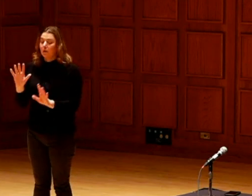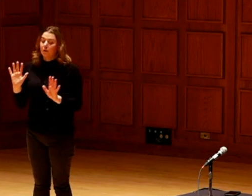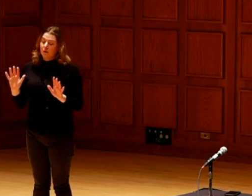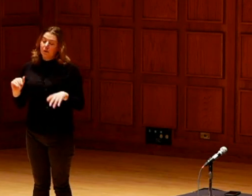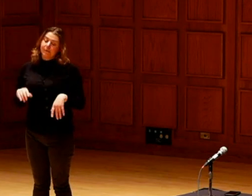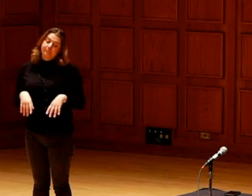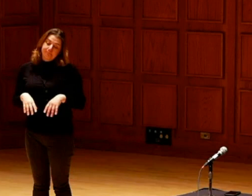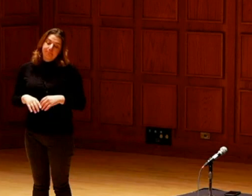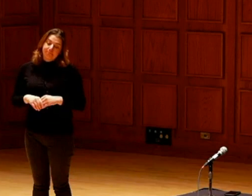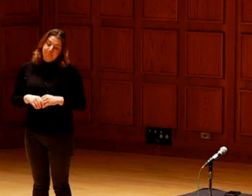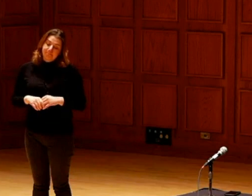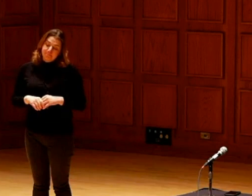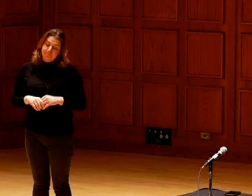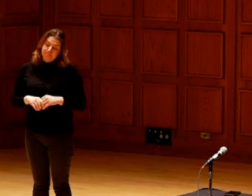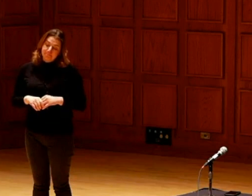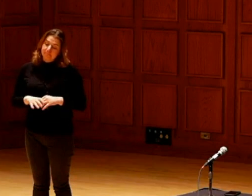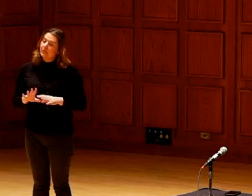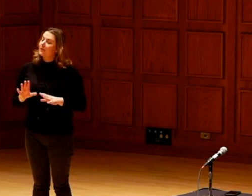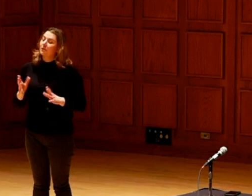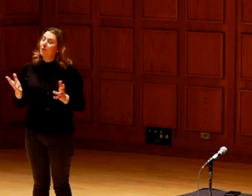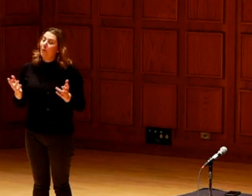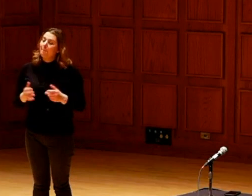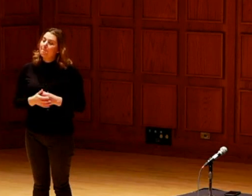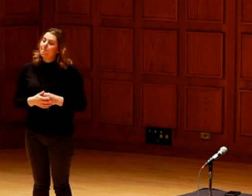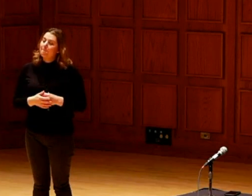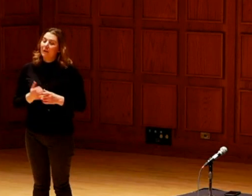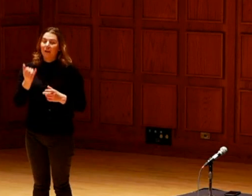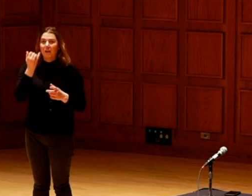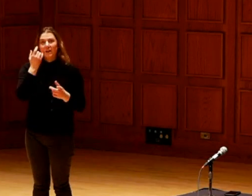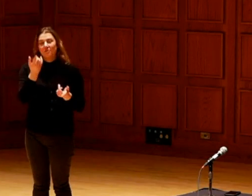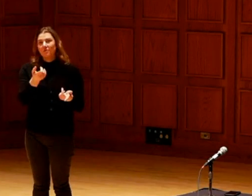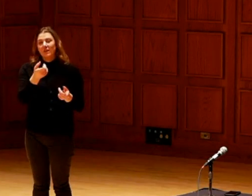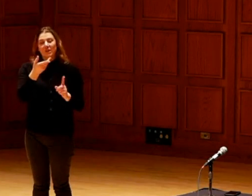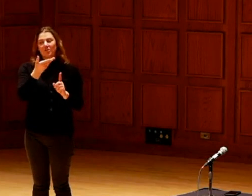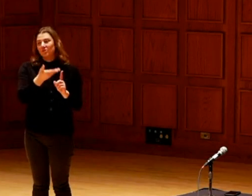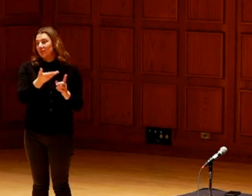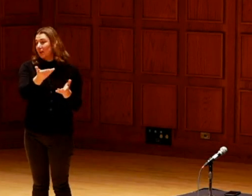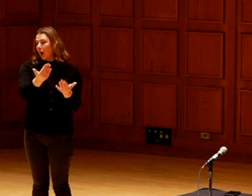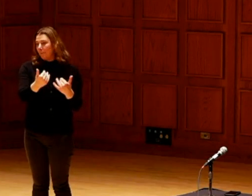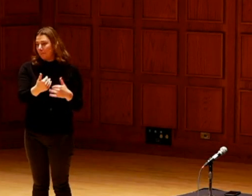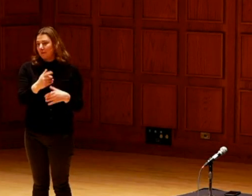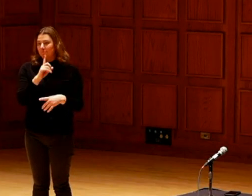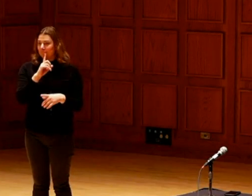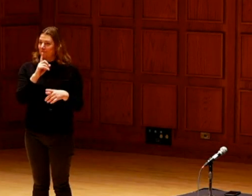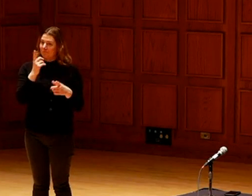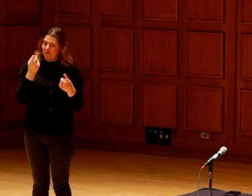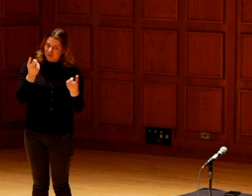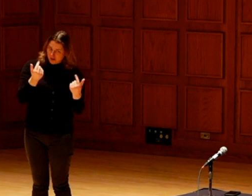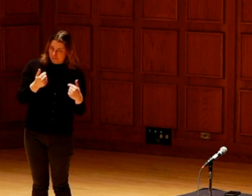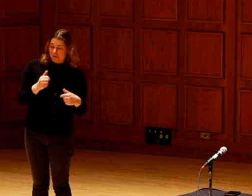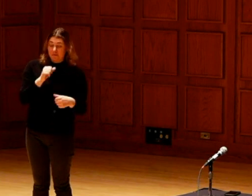So at that time, I said, you know what? If she comes, she comes. If she doesn't, then it wasn't meant to be.